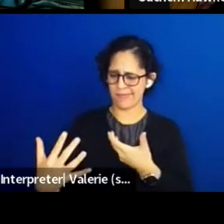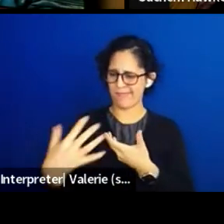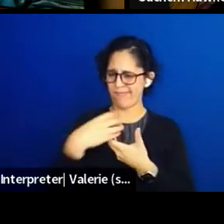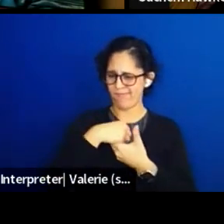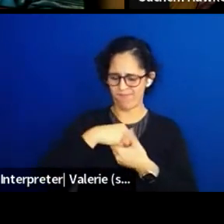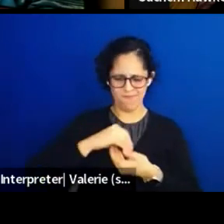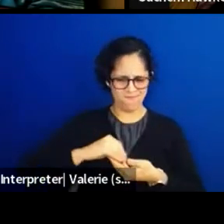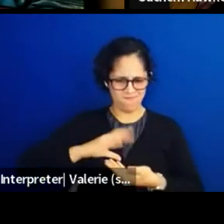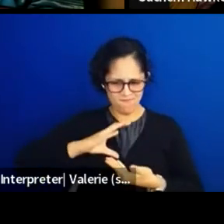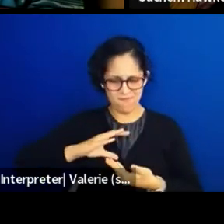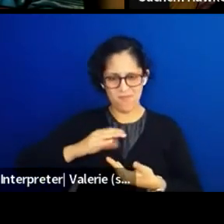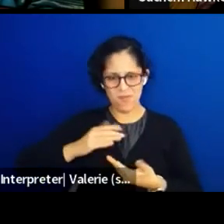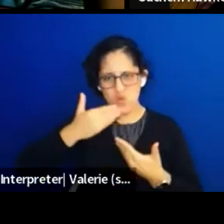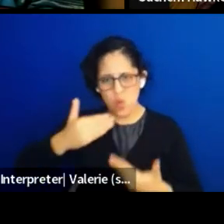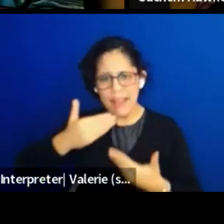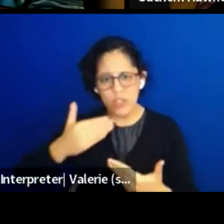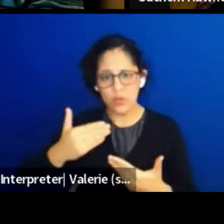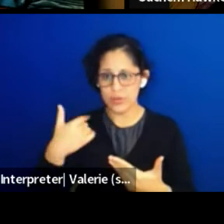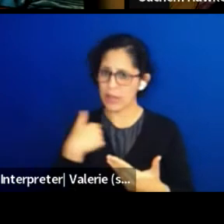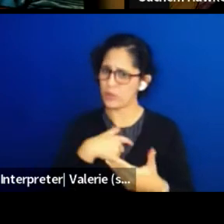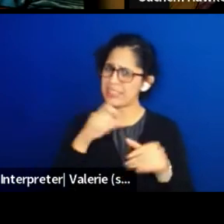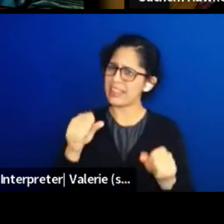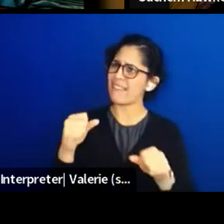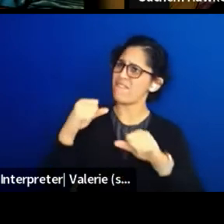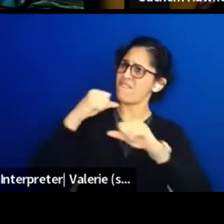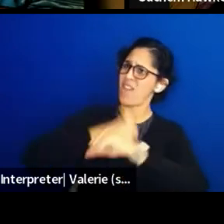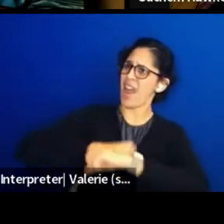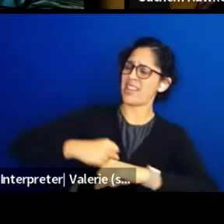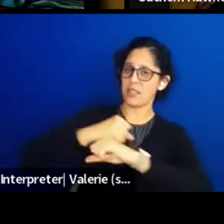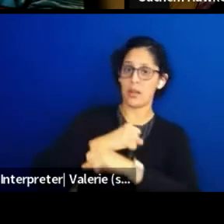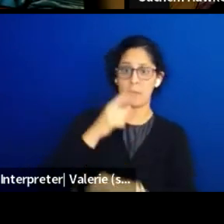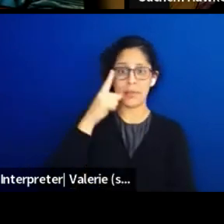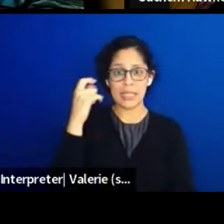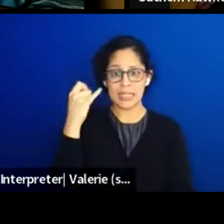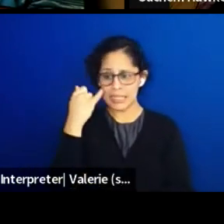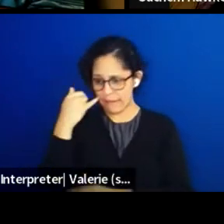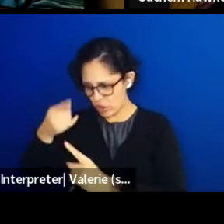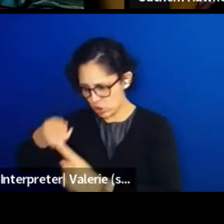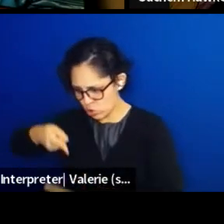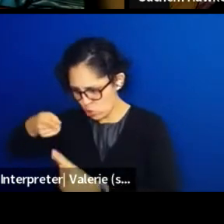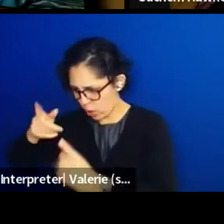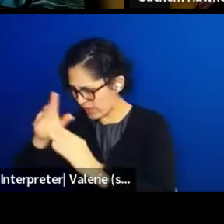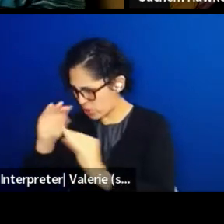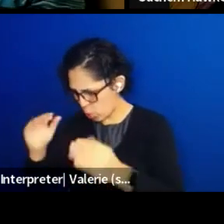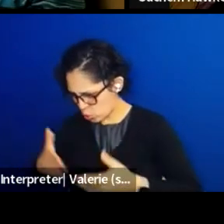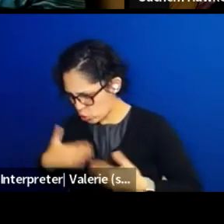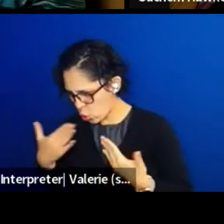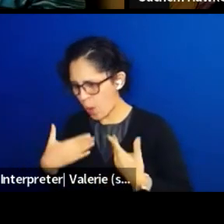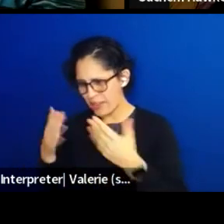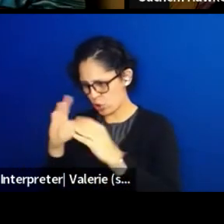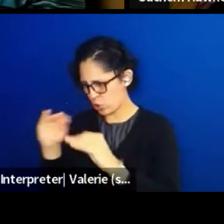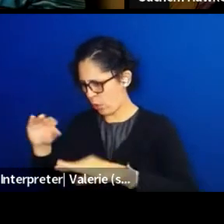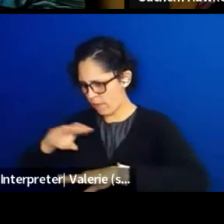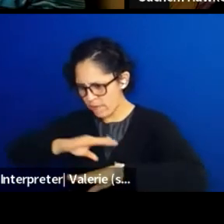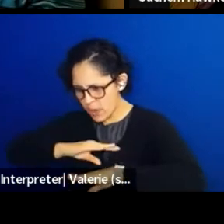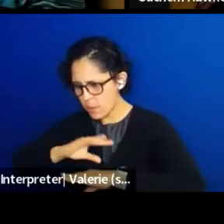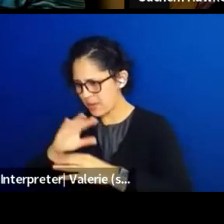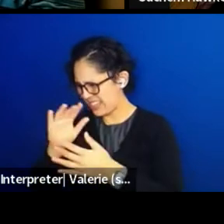to fight the spite, because if you can't find joy in the struggle, if you can't find like fulfillment, what's the use?